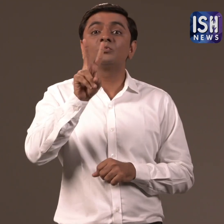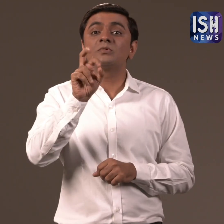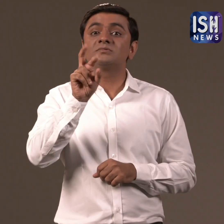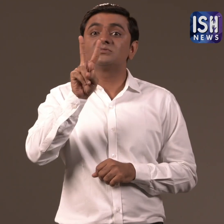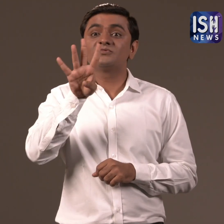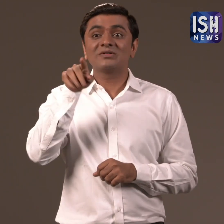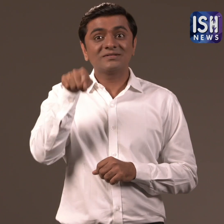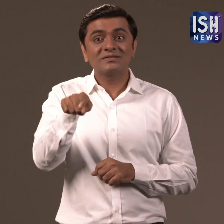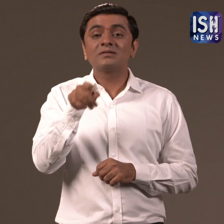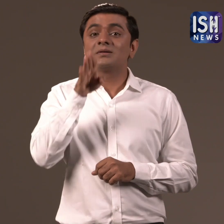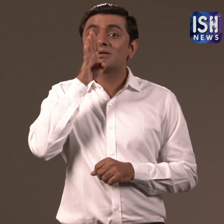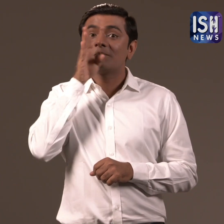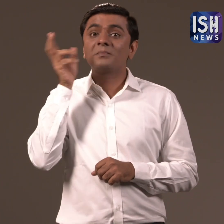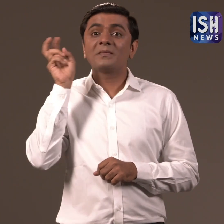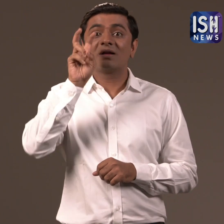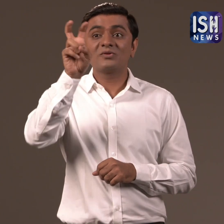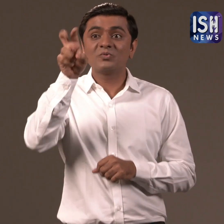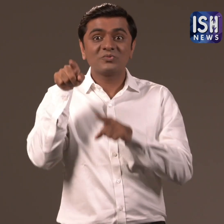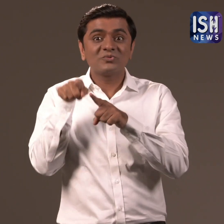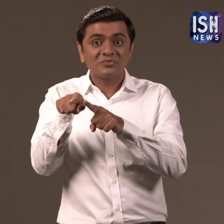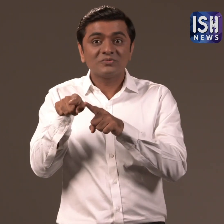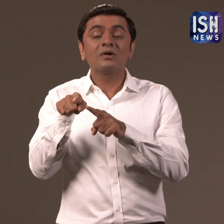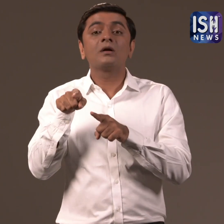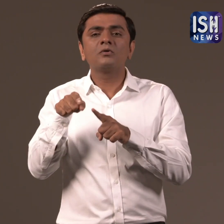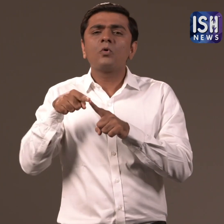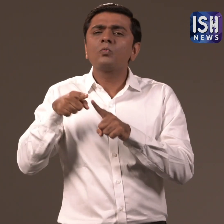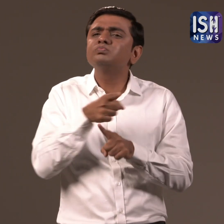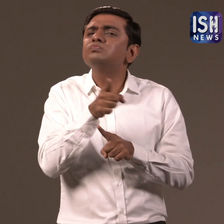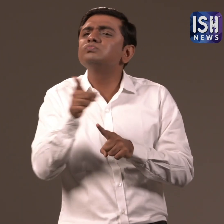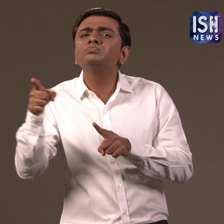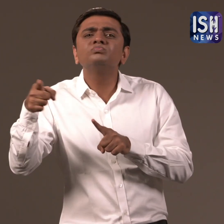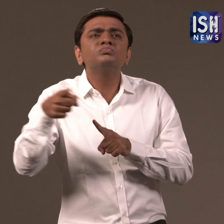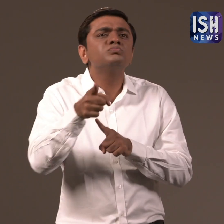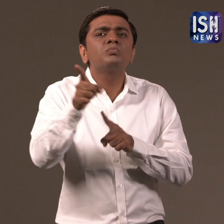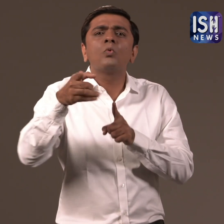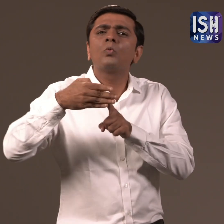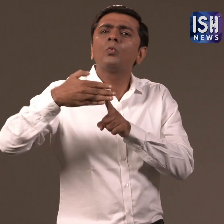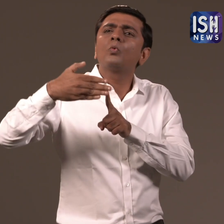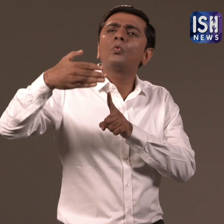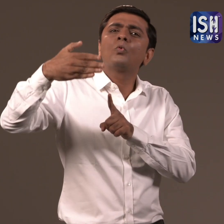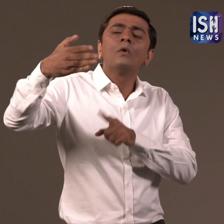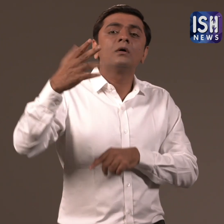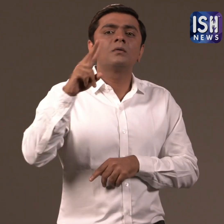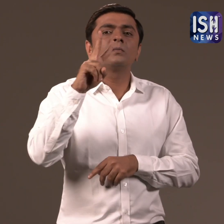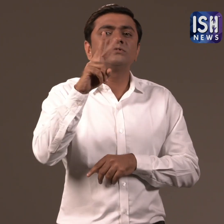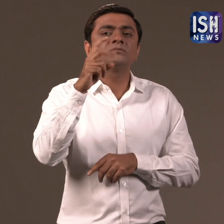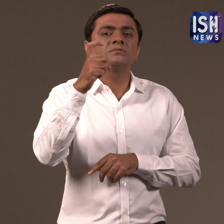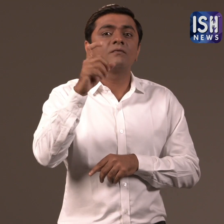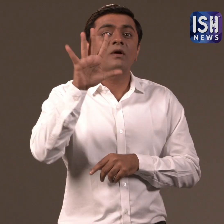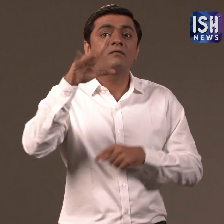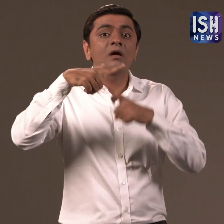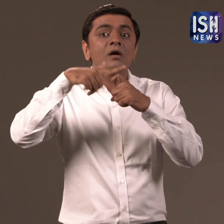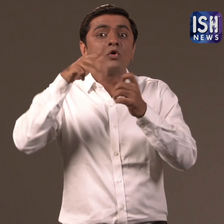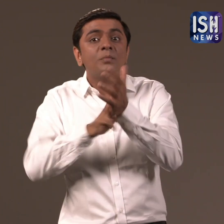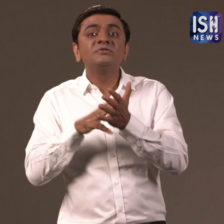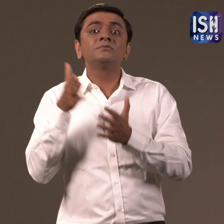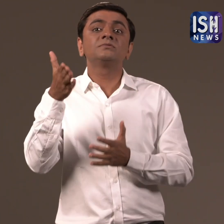and by 2024 Mumbai will have a 275 km long metro line.